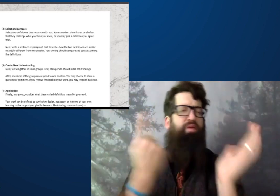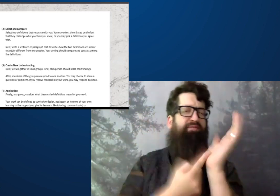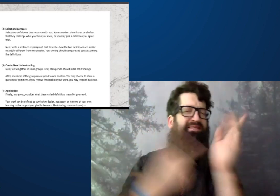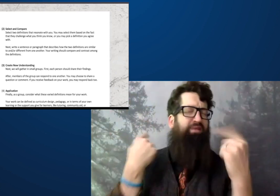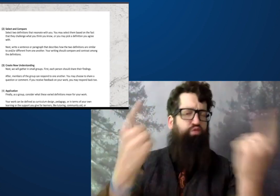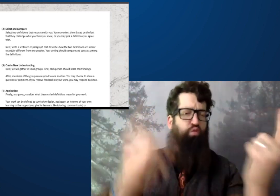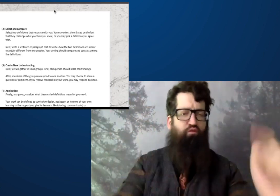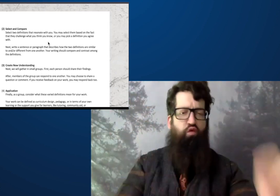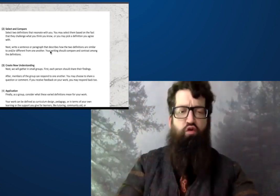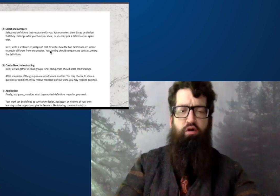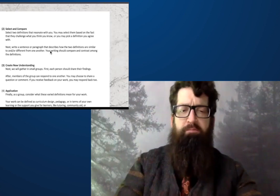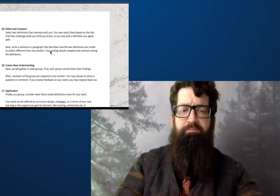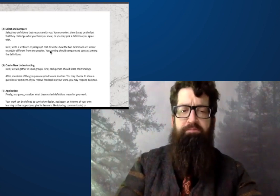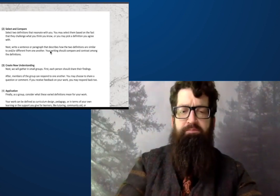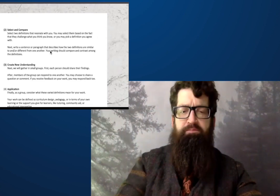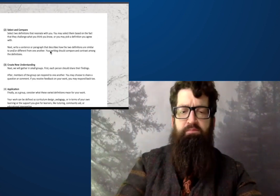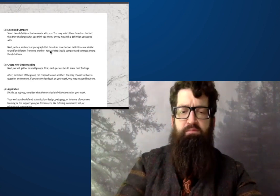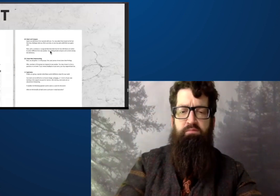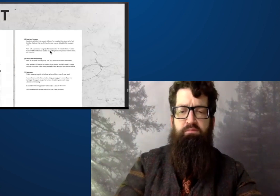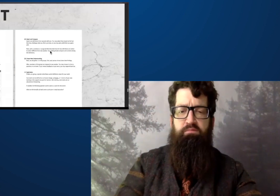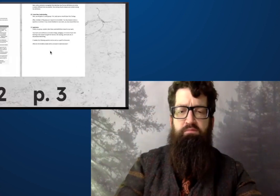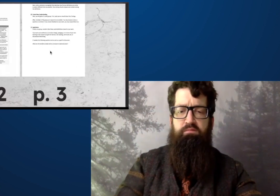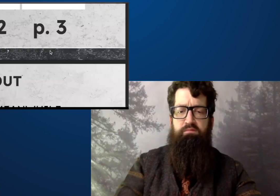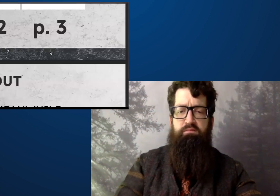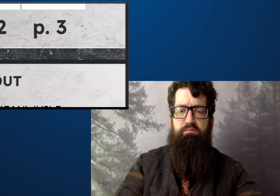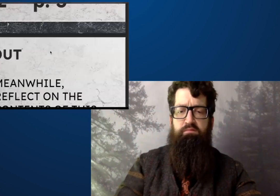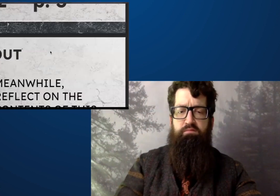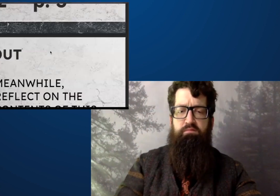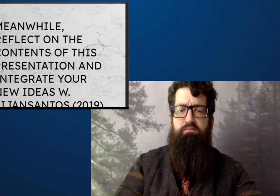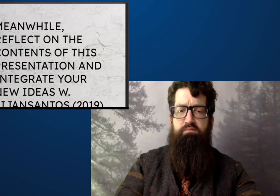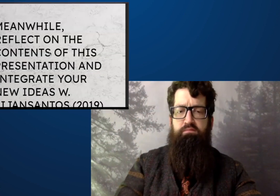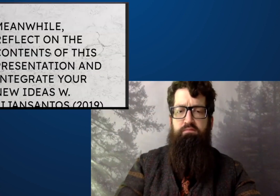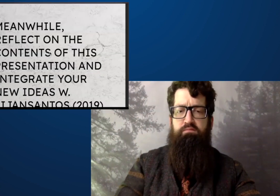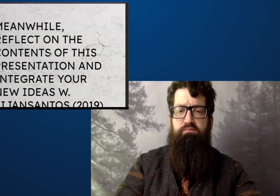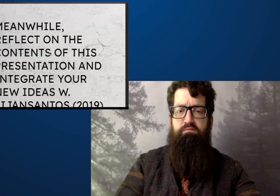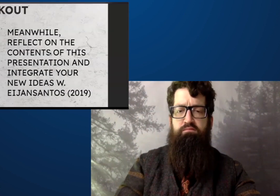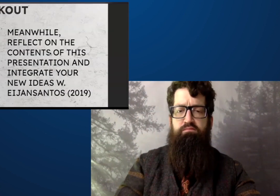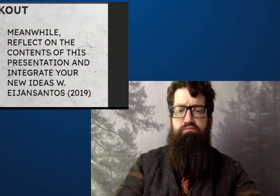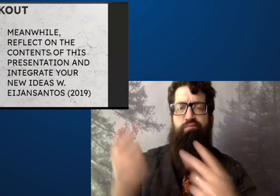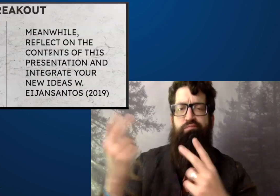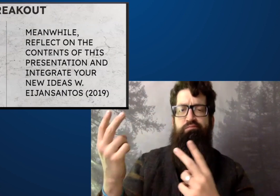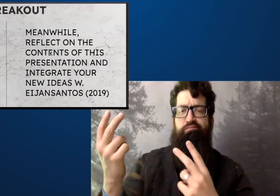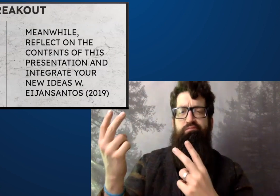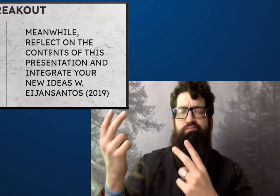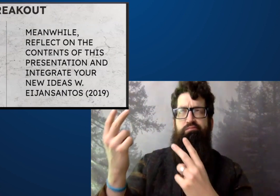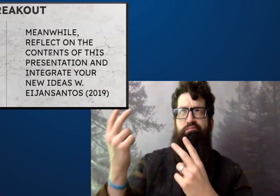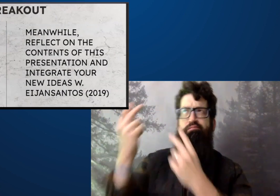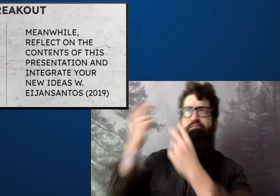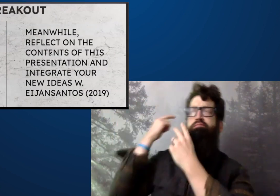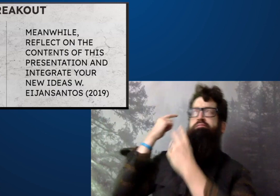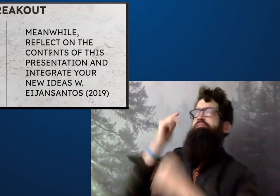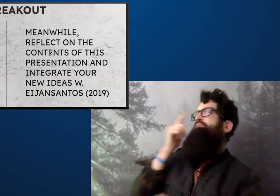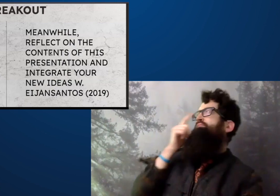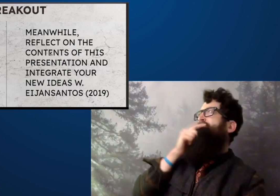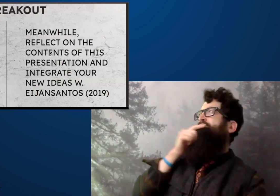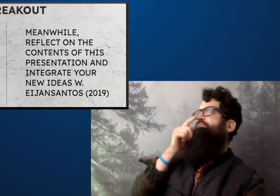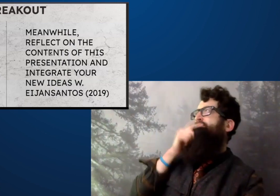put them together and just really process what we've been talking so far. Talking about so far.